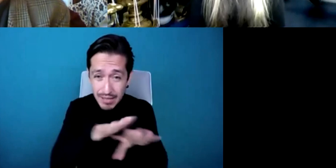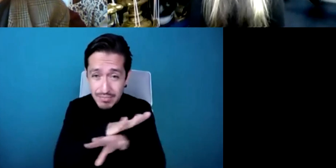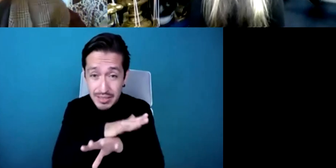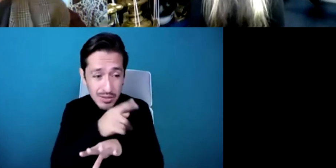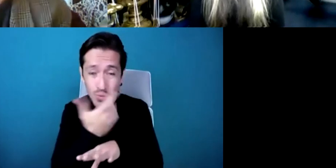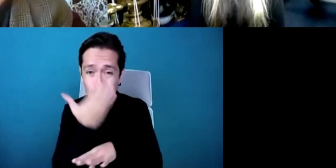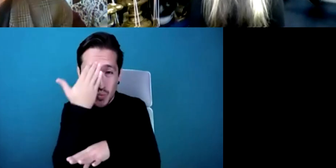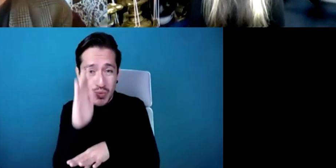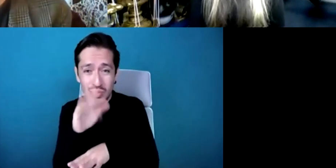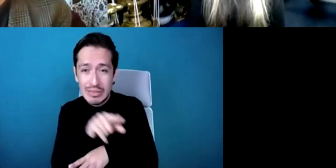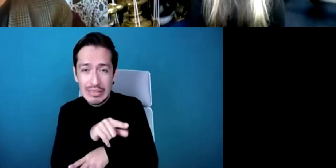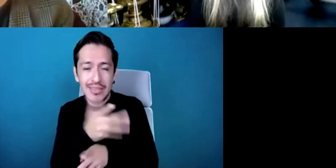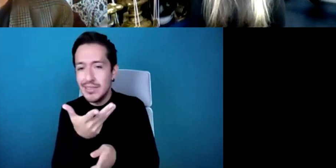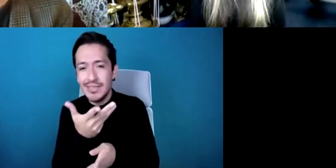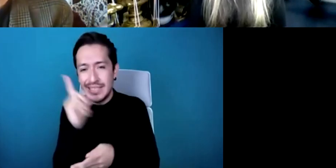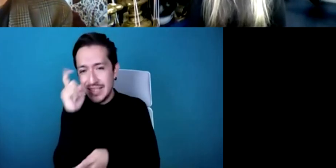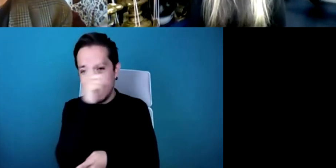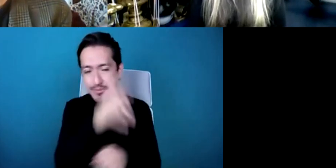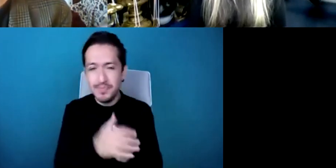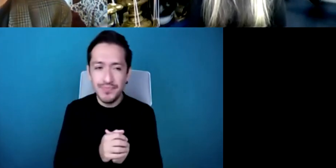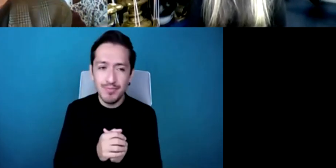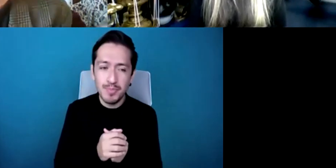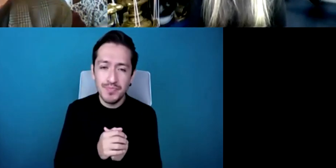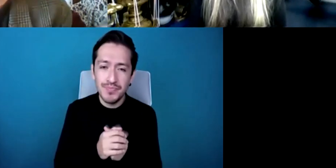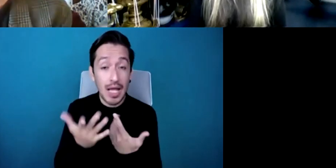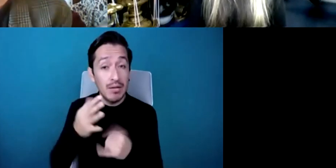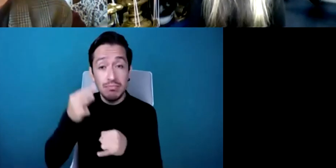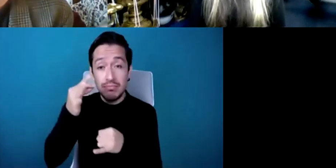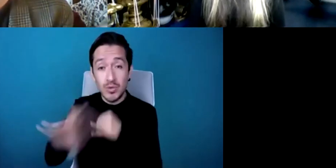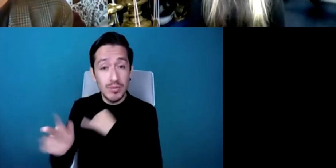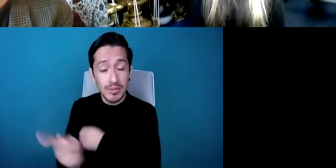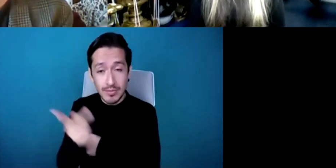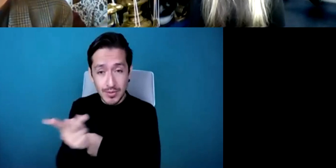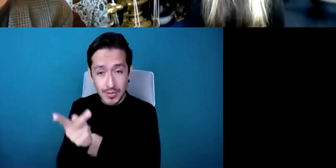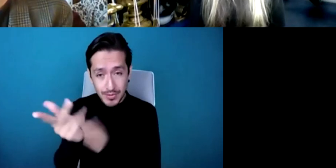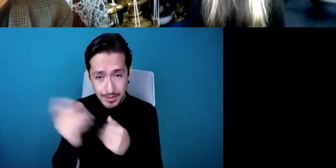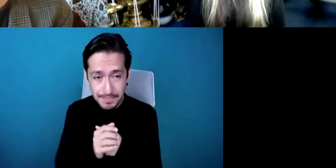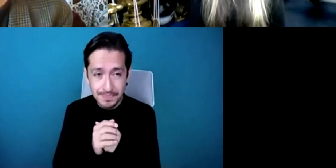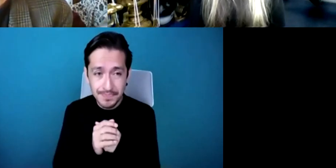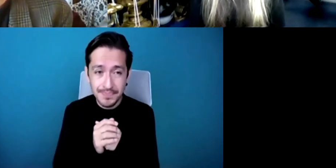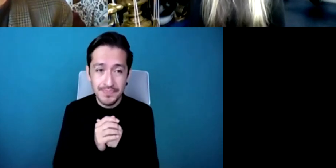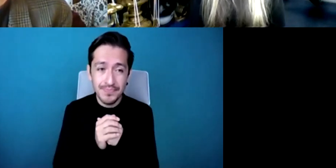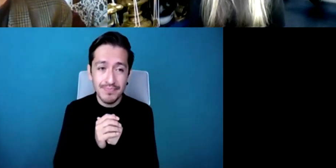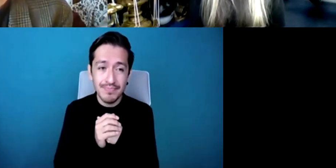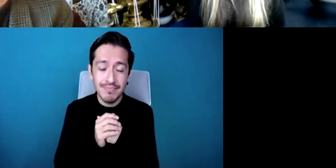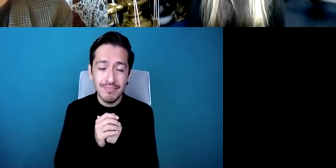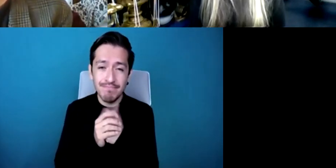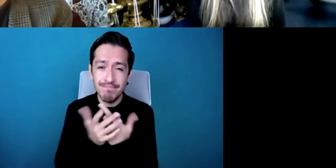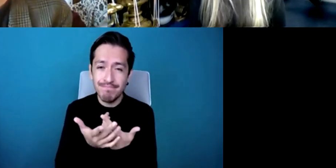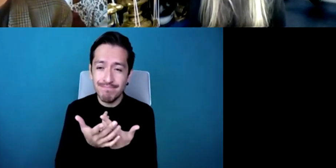Right so we come to the final question which is to do with the relation between